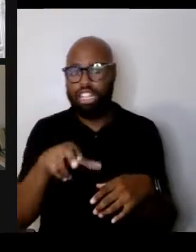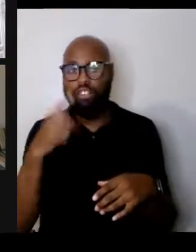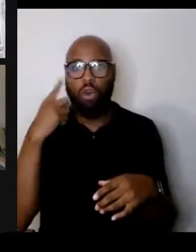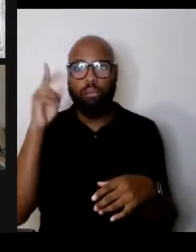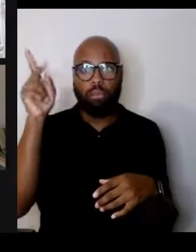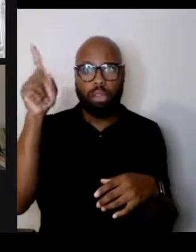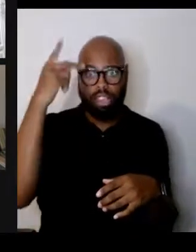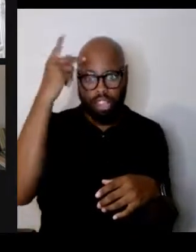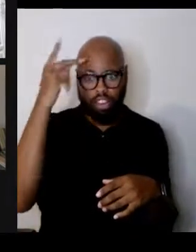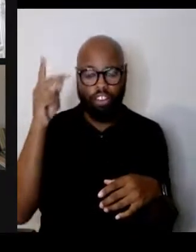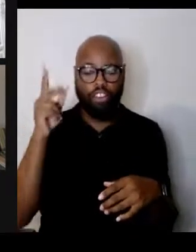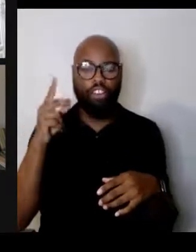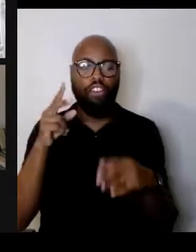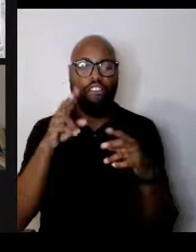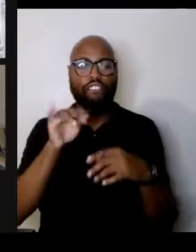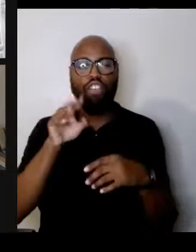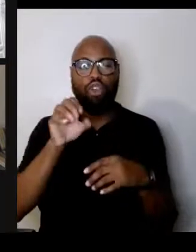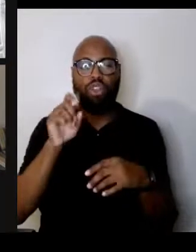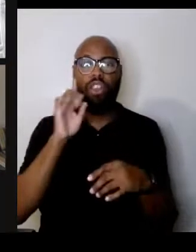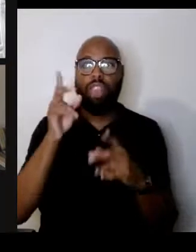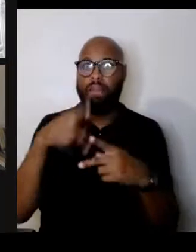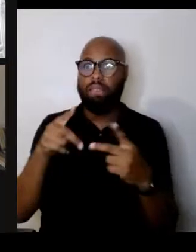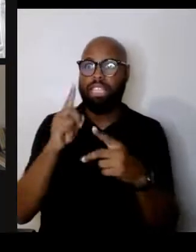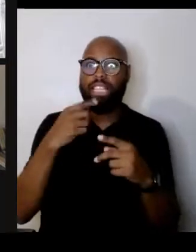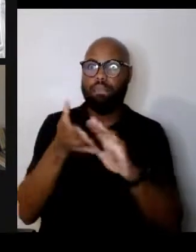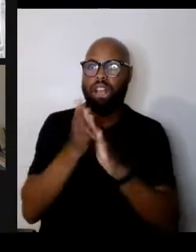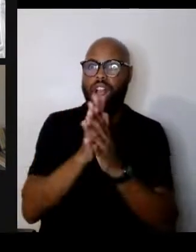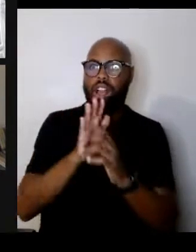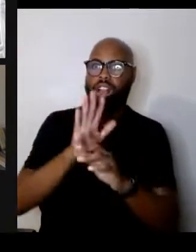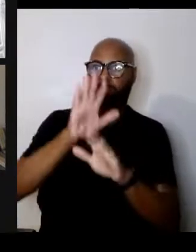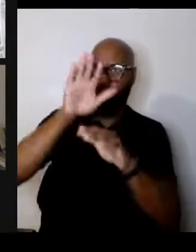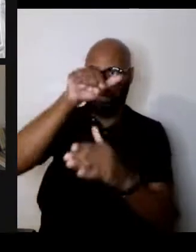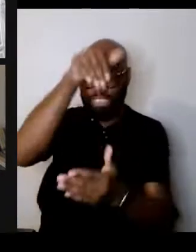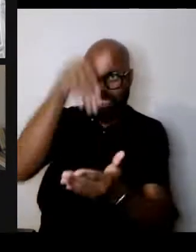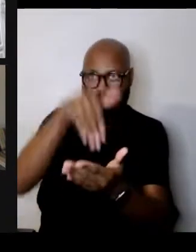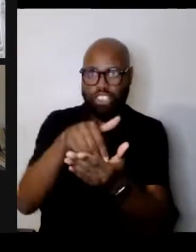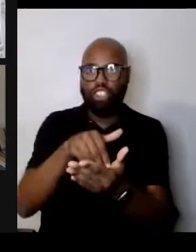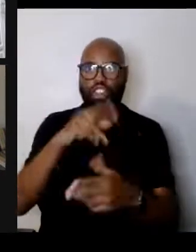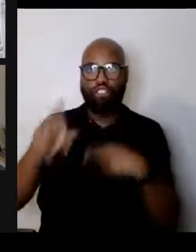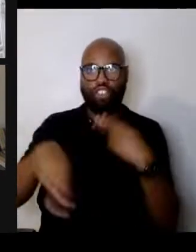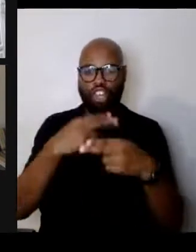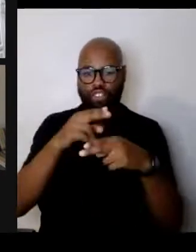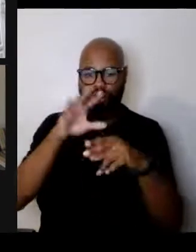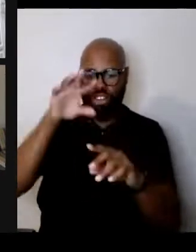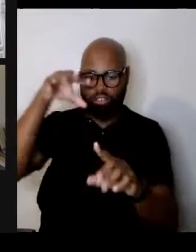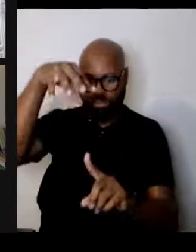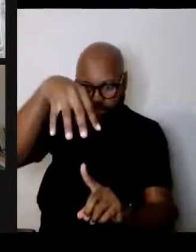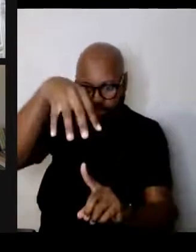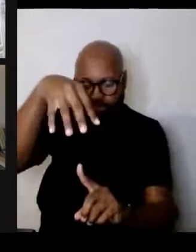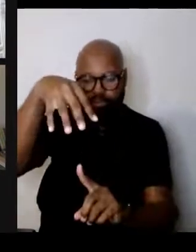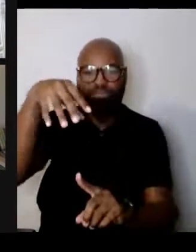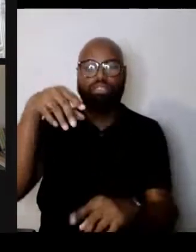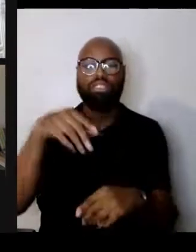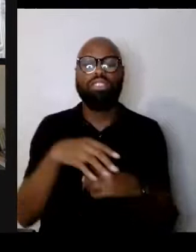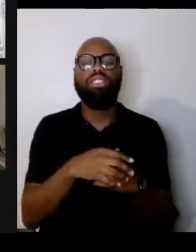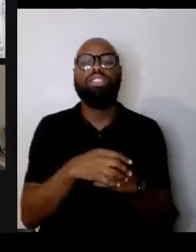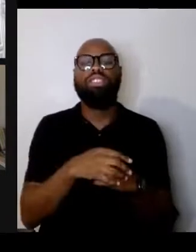"become the center of the universe." And it is in that spirit that we have titled